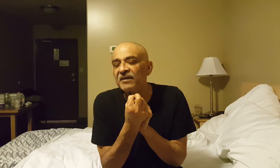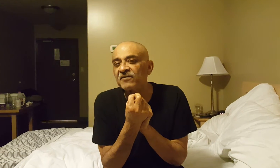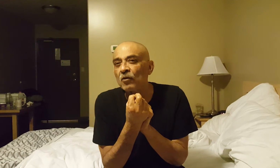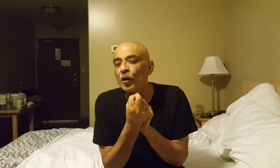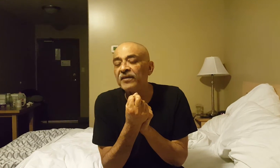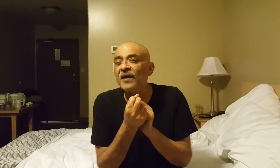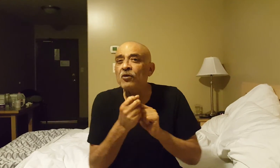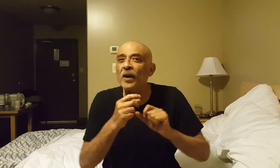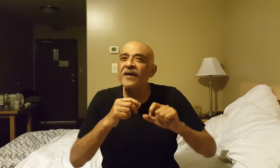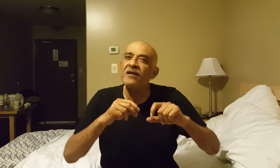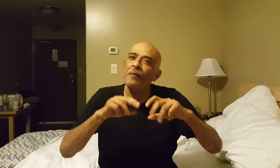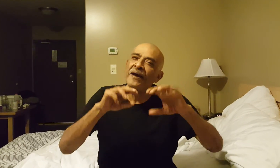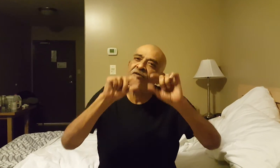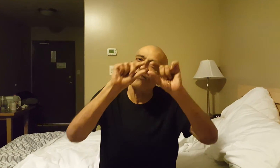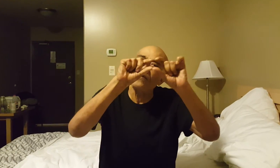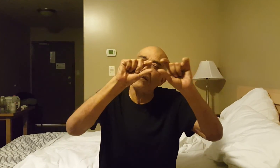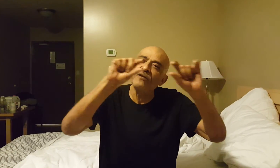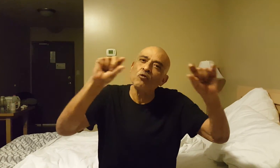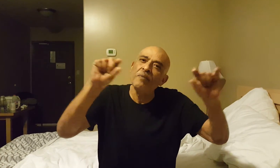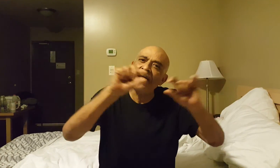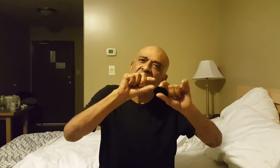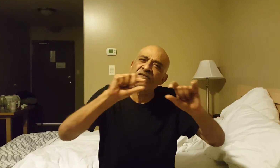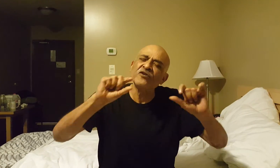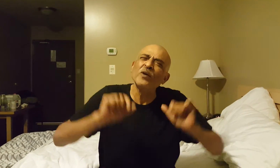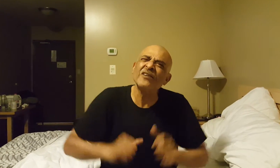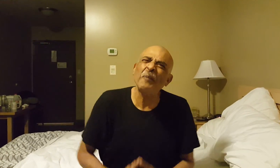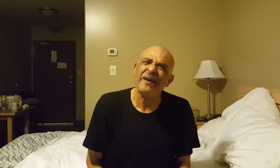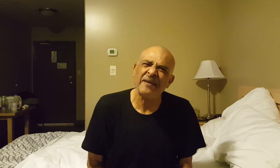is going then you end up actually seeing the two bands that you were expecting.